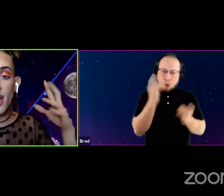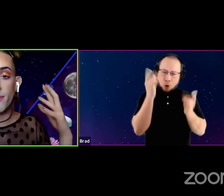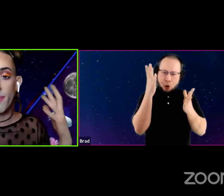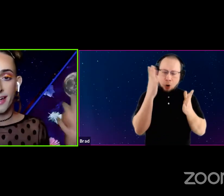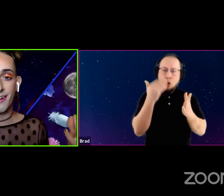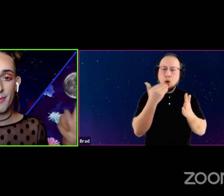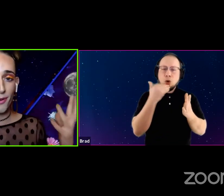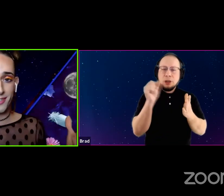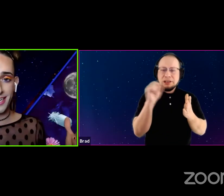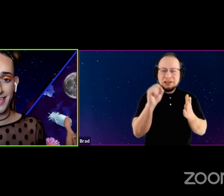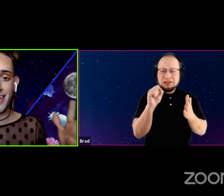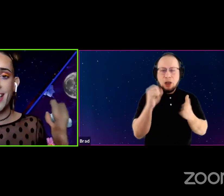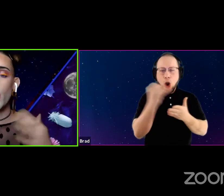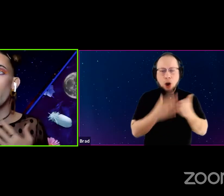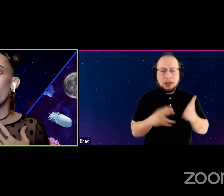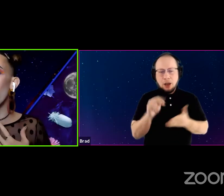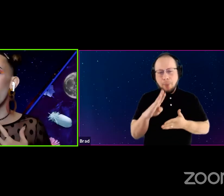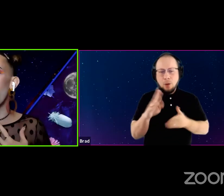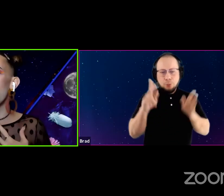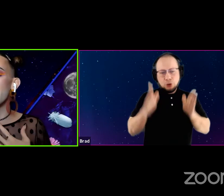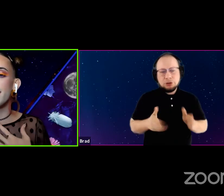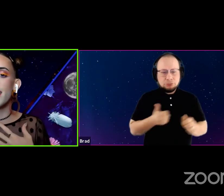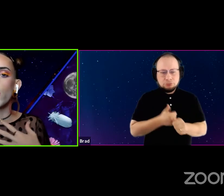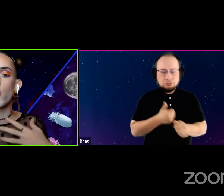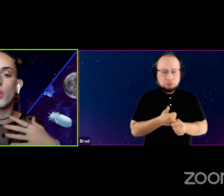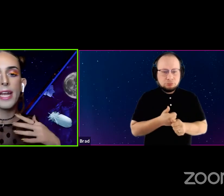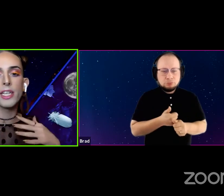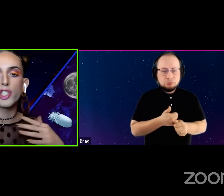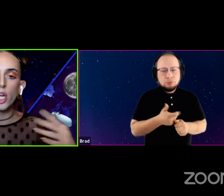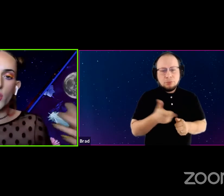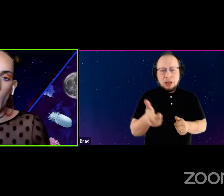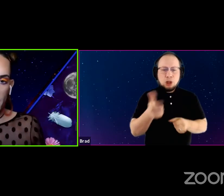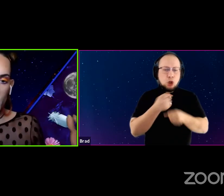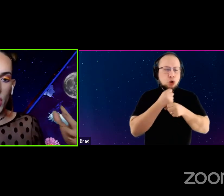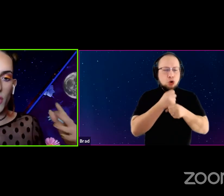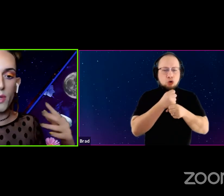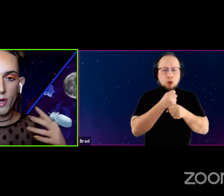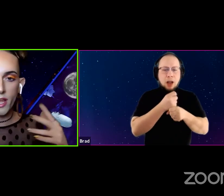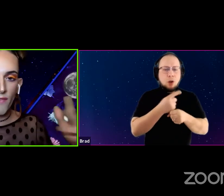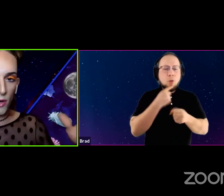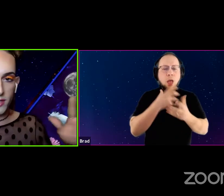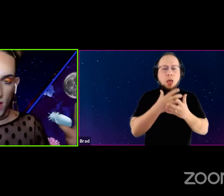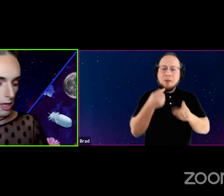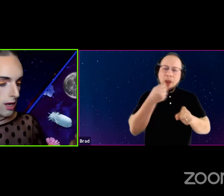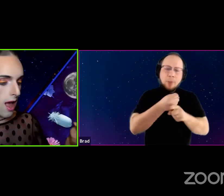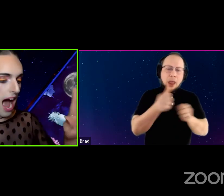Non-binary person who is creating such ways with community focused art.